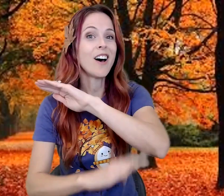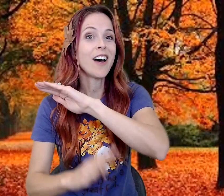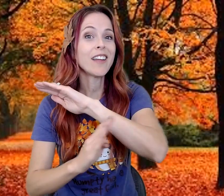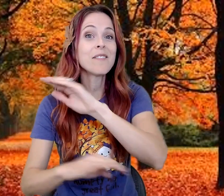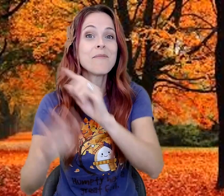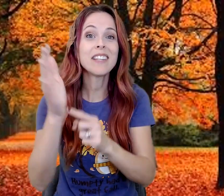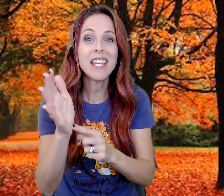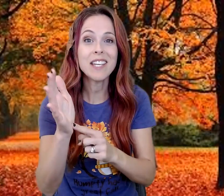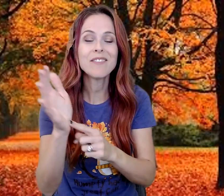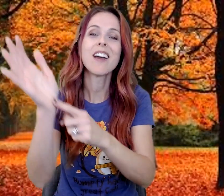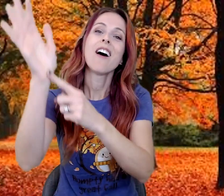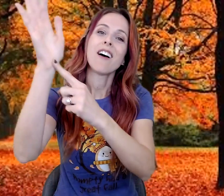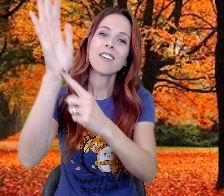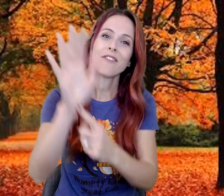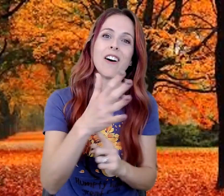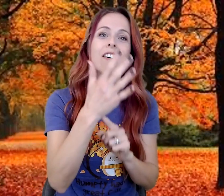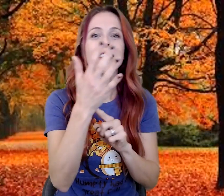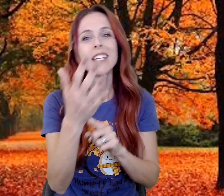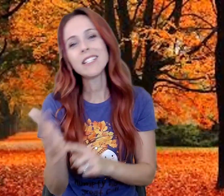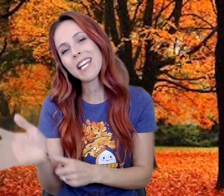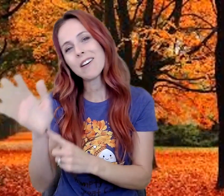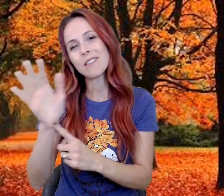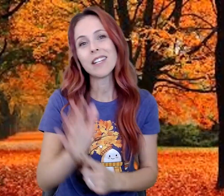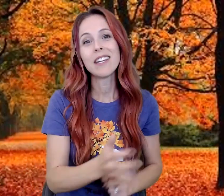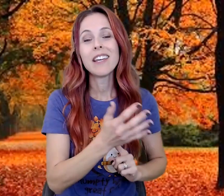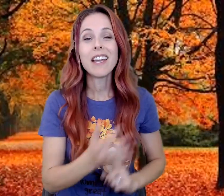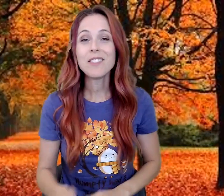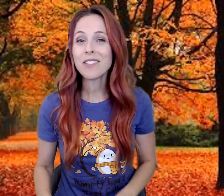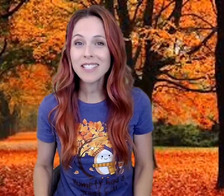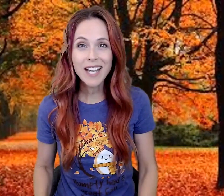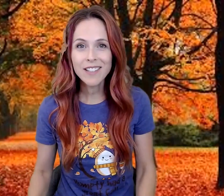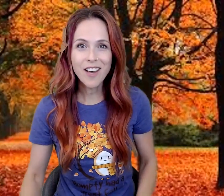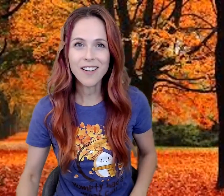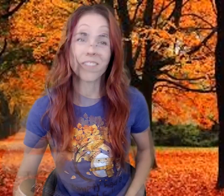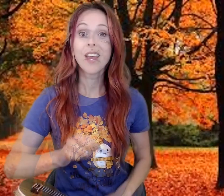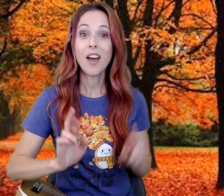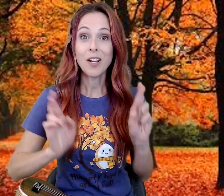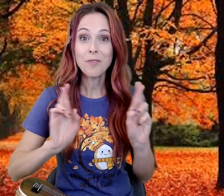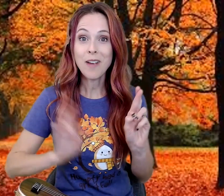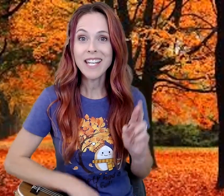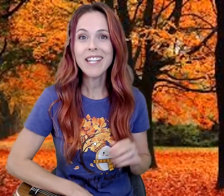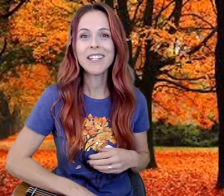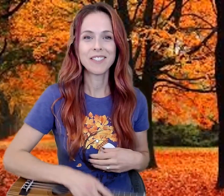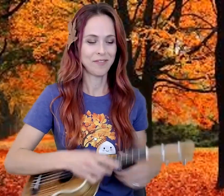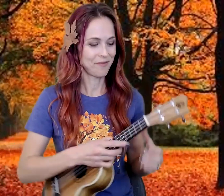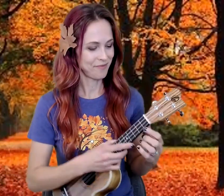Autumn Leaves are Falling Down. And you can sign along. Are you ready??